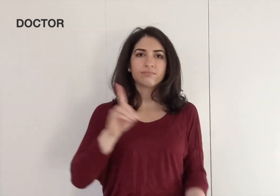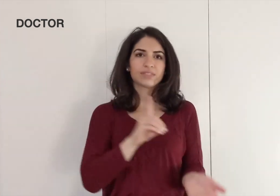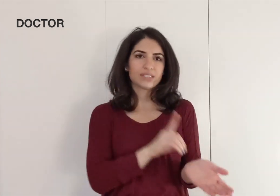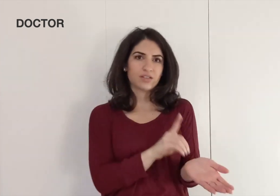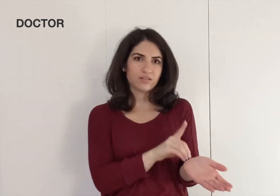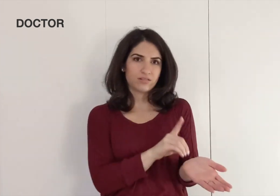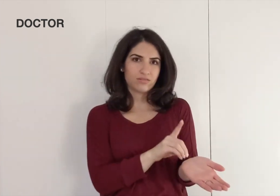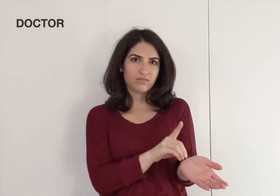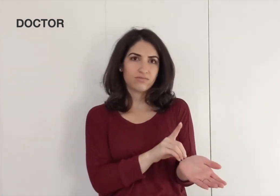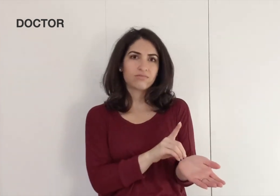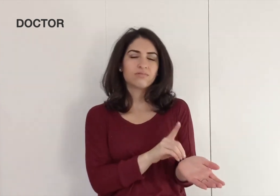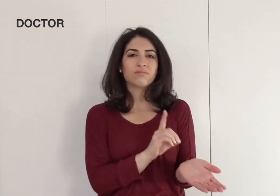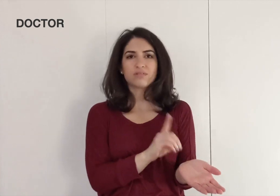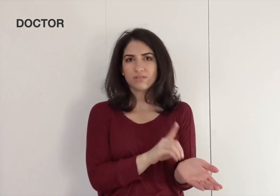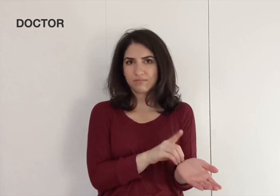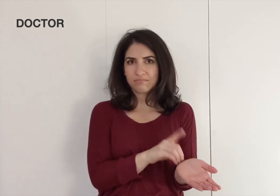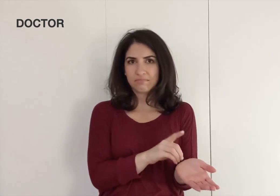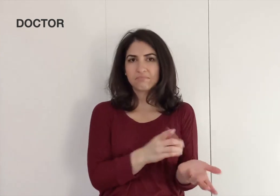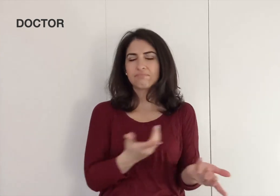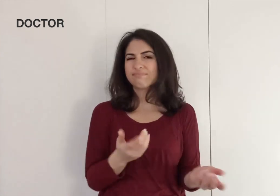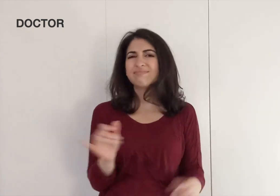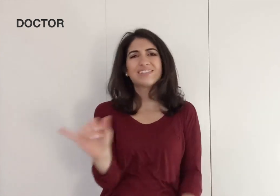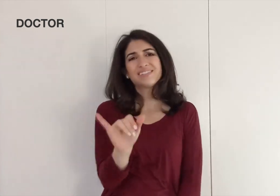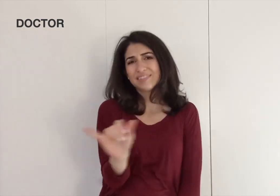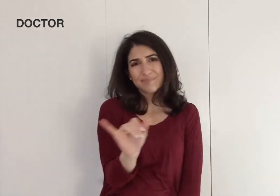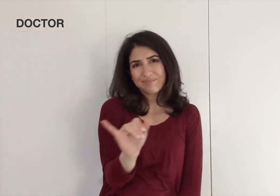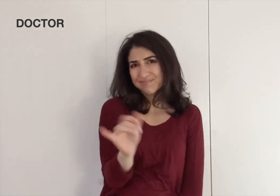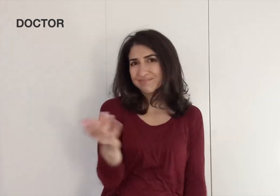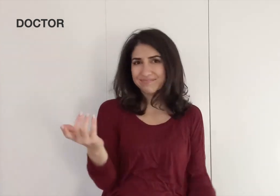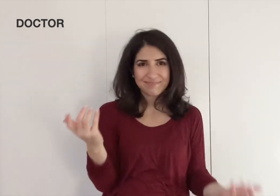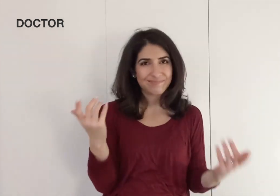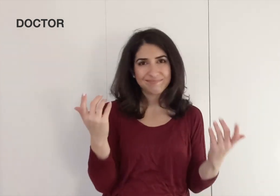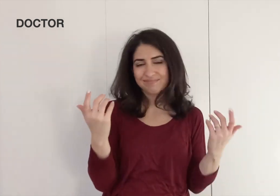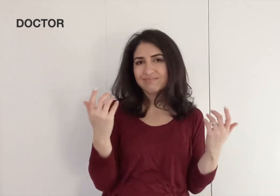DOCTOR. It's the same.